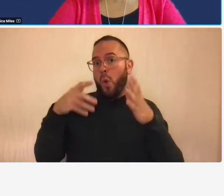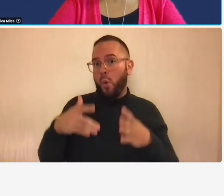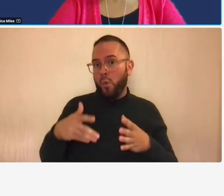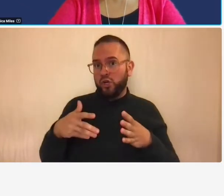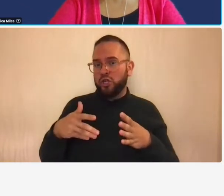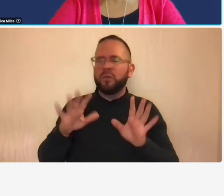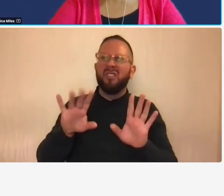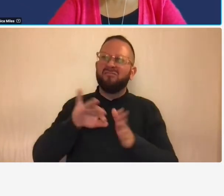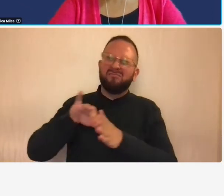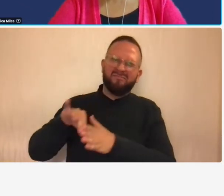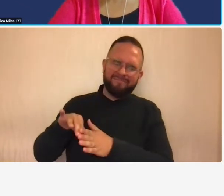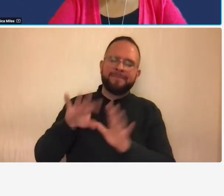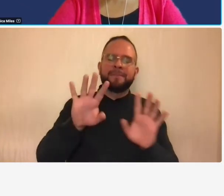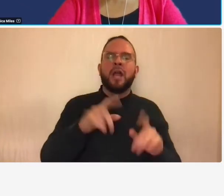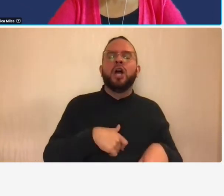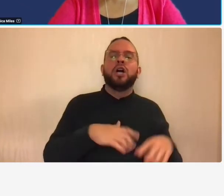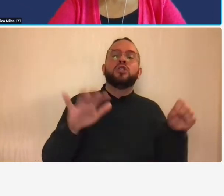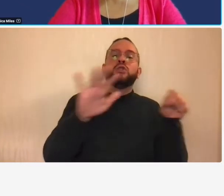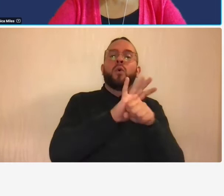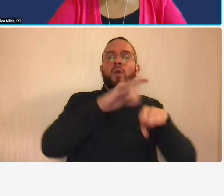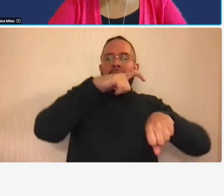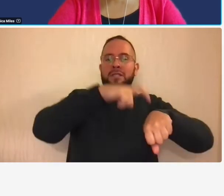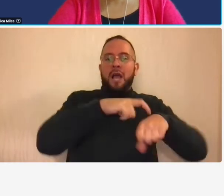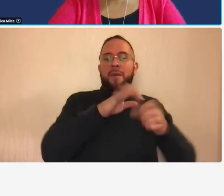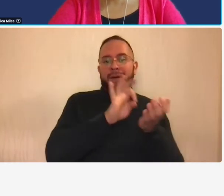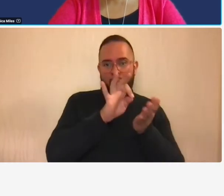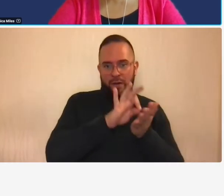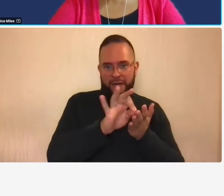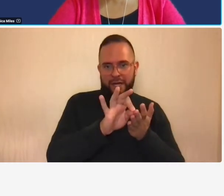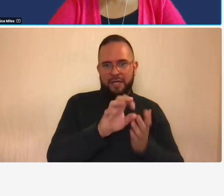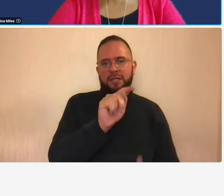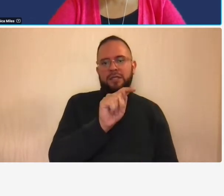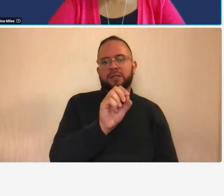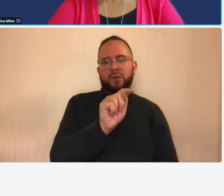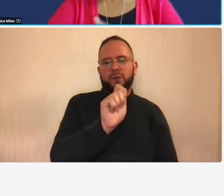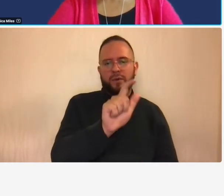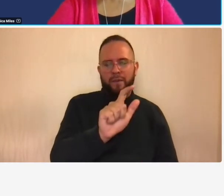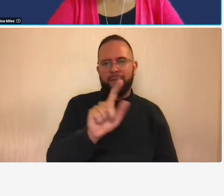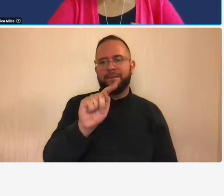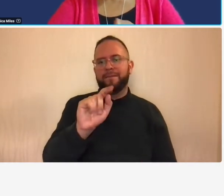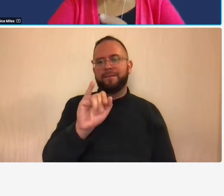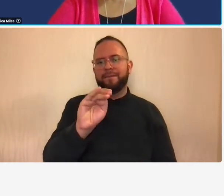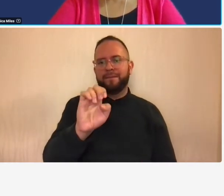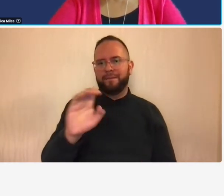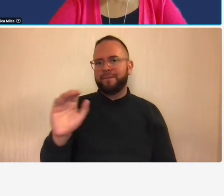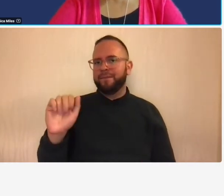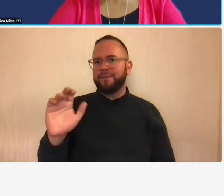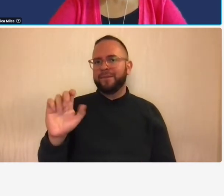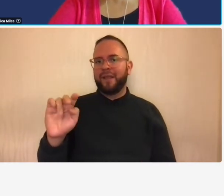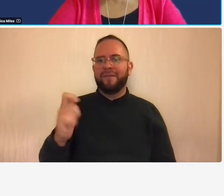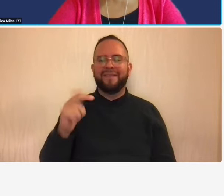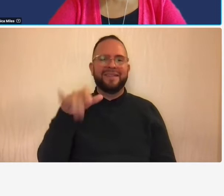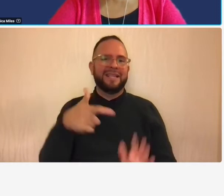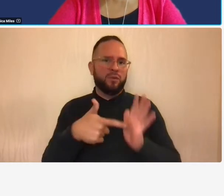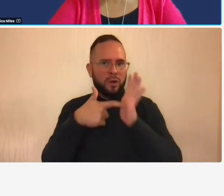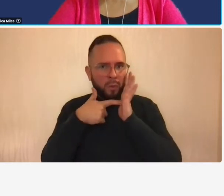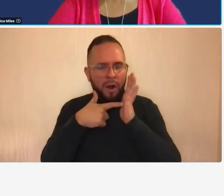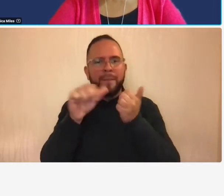let's talk about that total time accounting is a requirement under um the um far r31 so when you